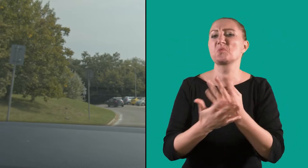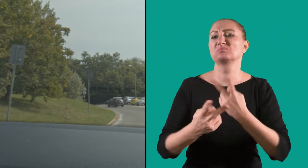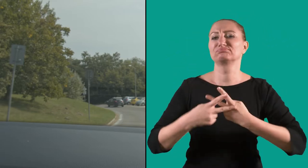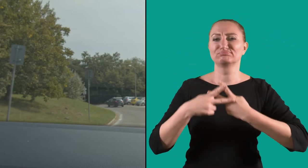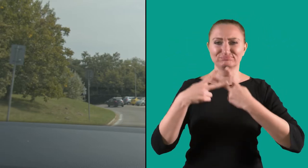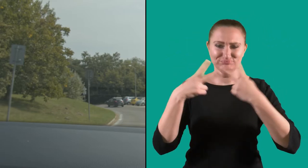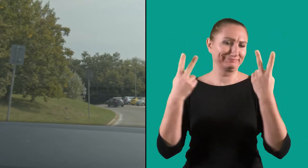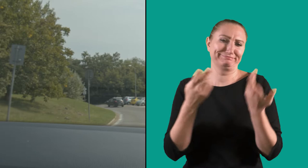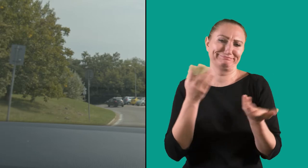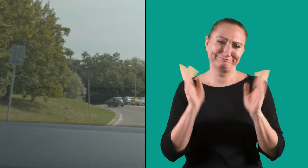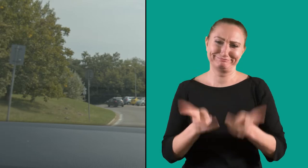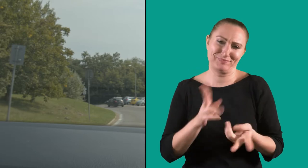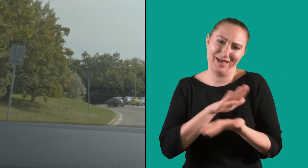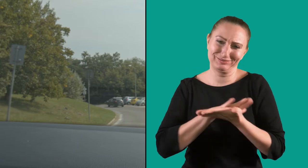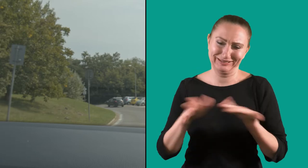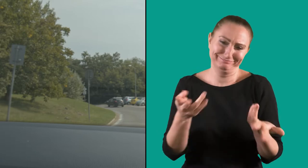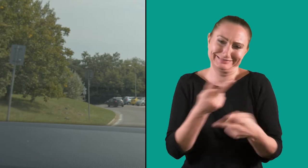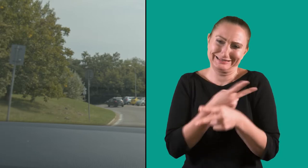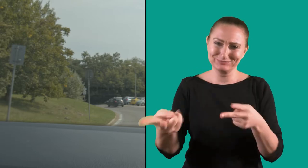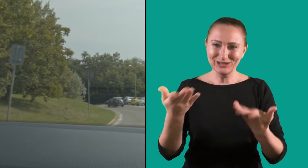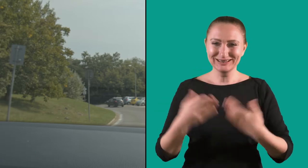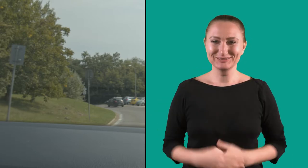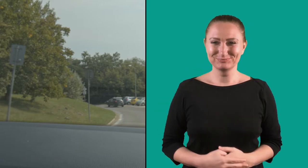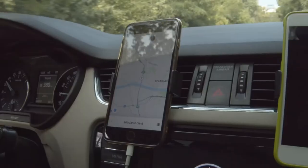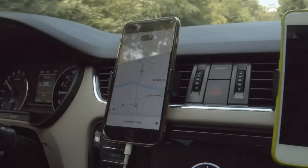and gradually learned how it works, and he's used to it.